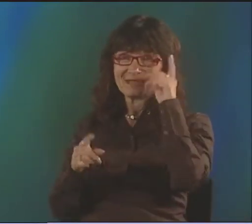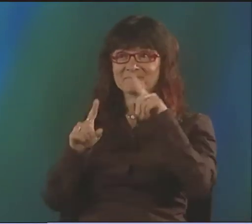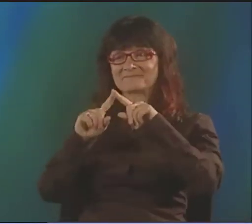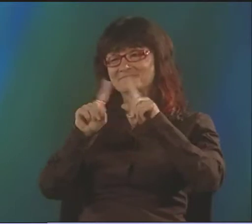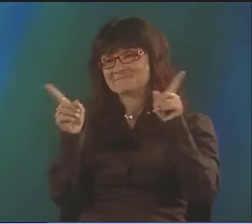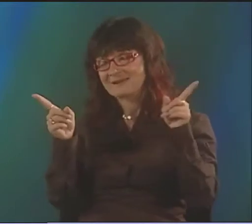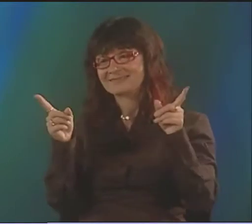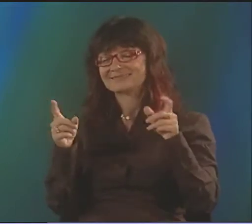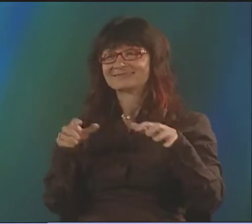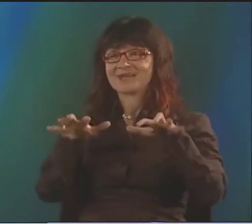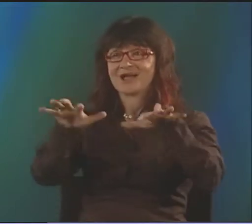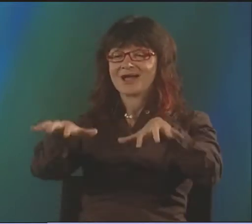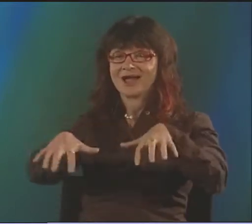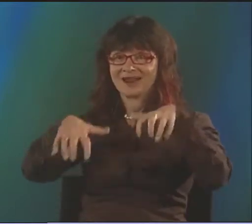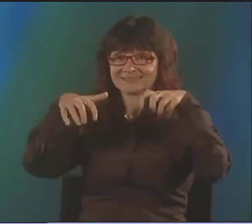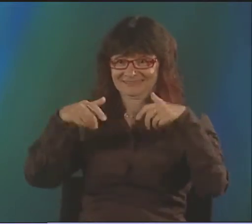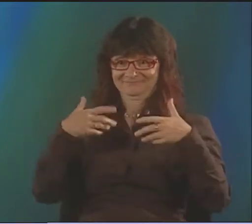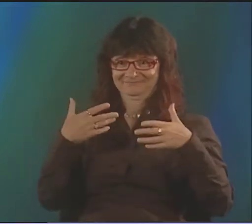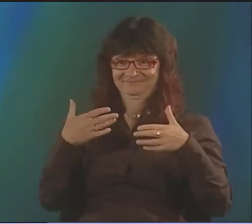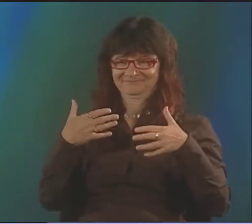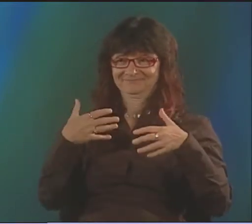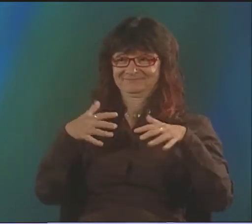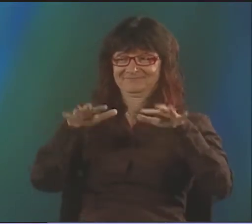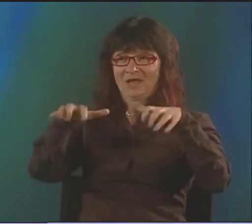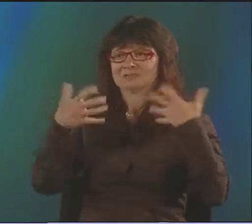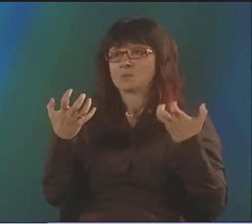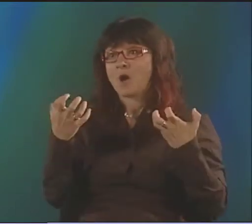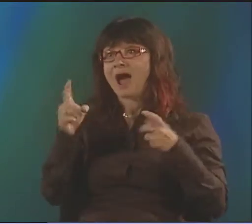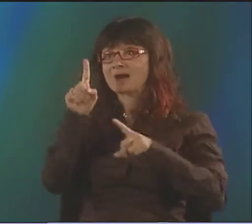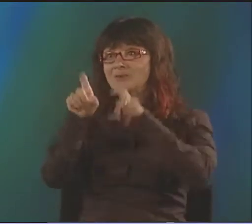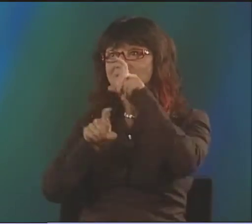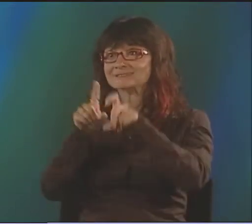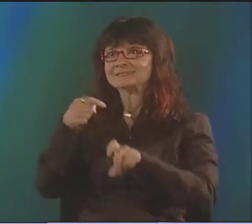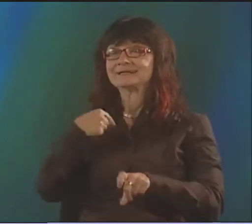I JUST WANT TO PUT THE PIECE OUT THERE.